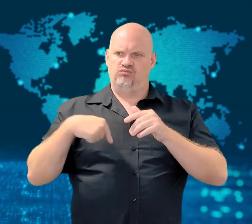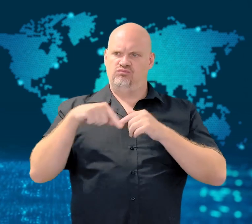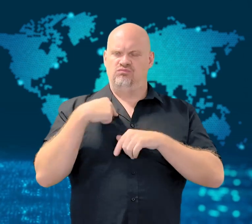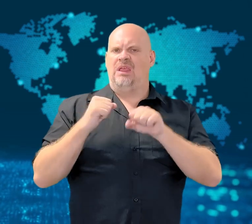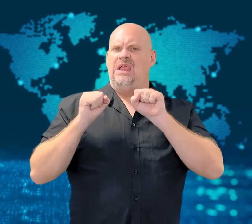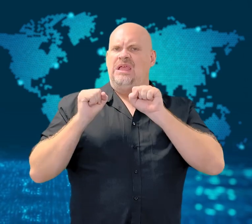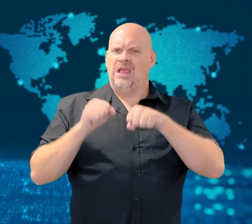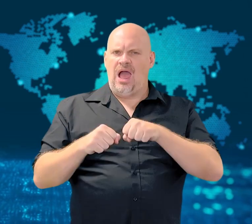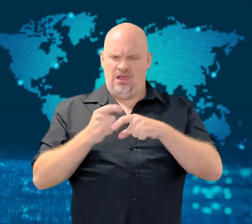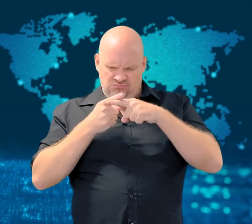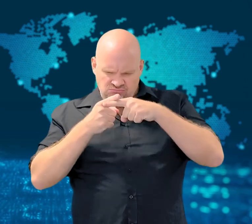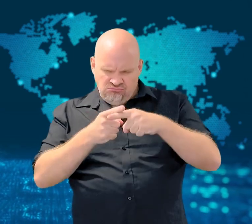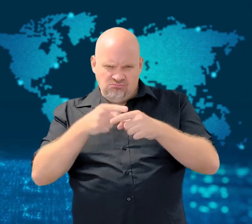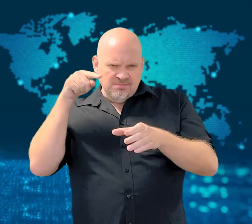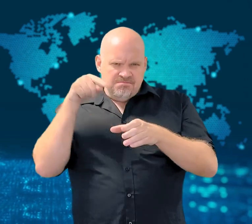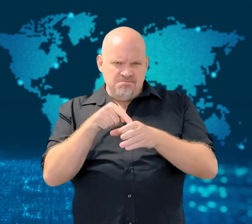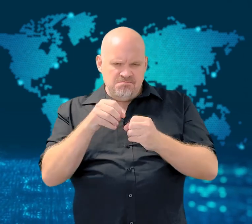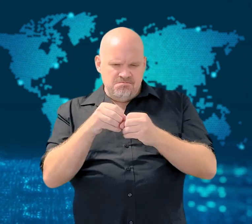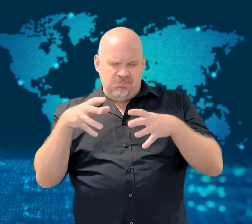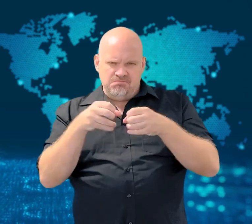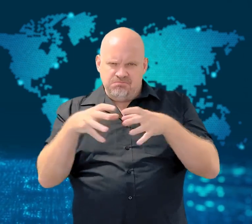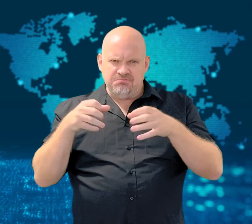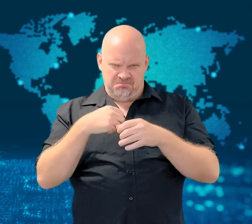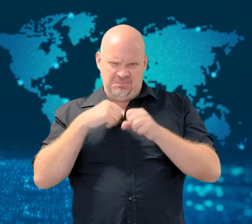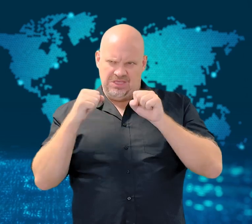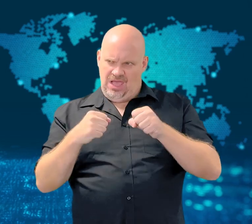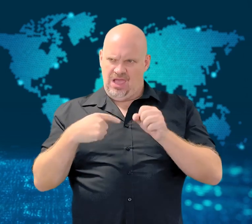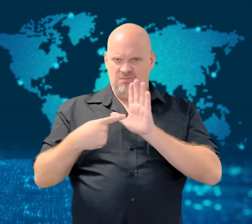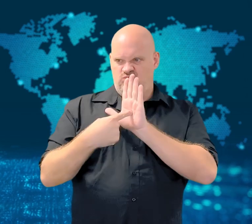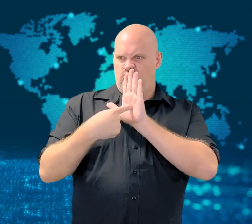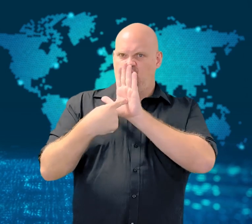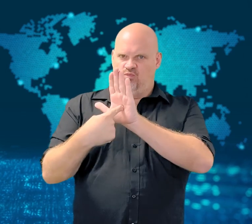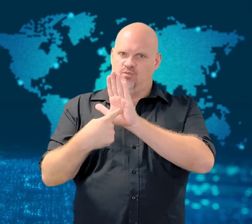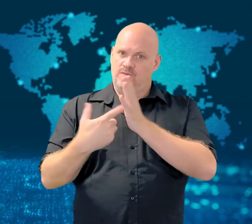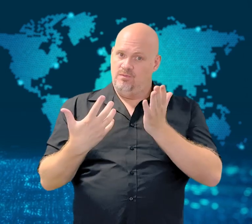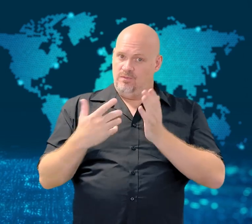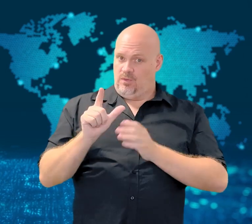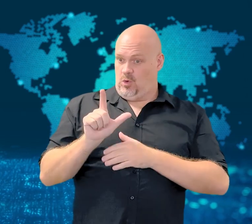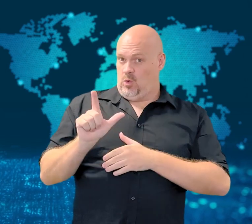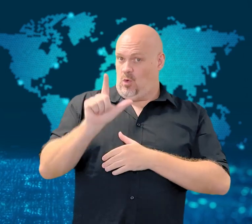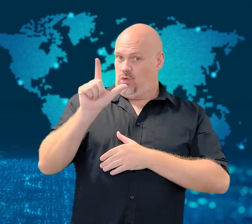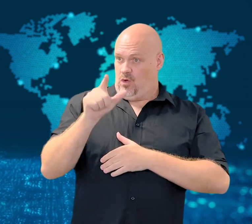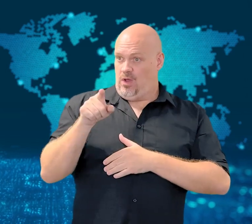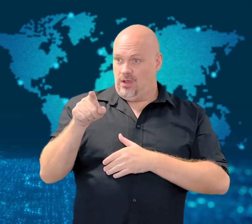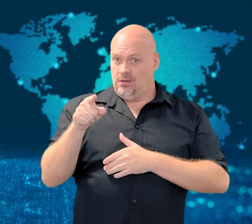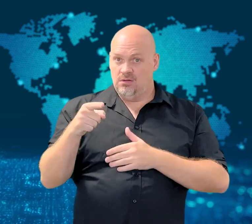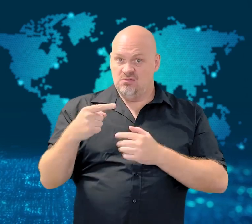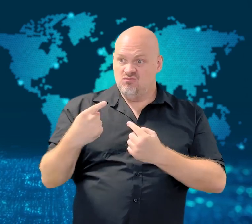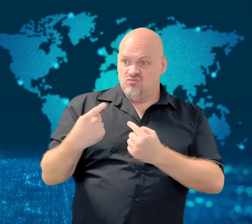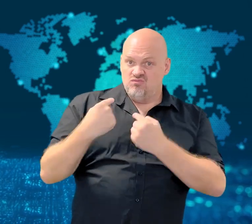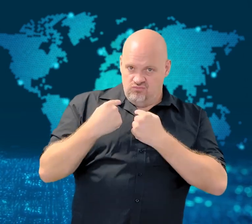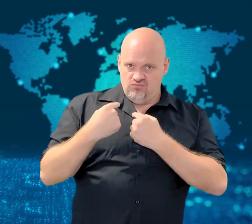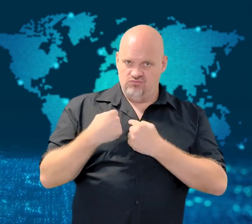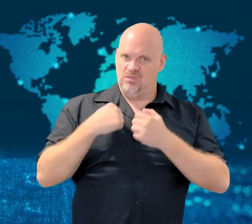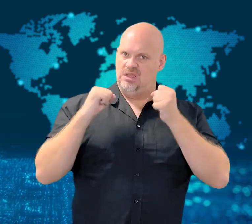showing it could deal with North Korea if provoked.